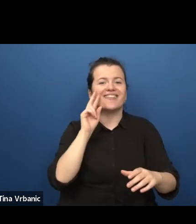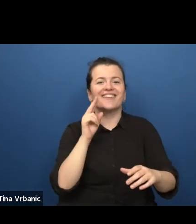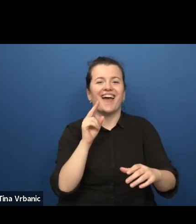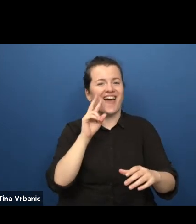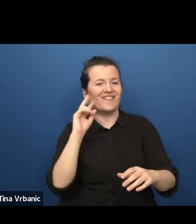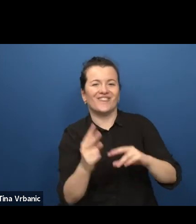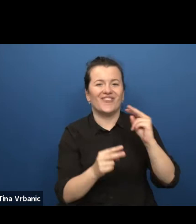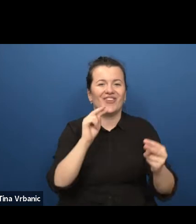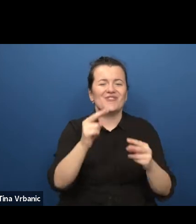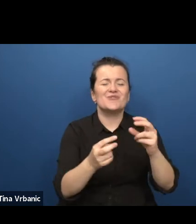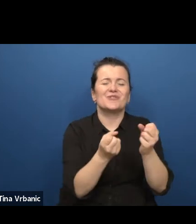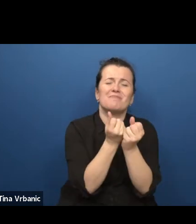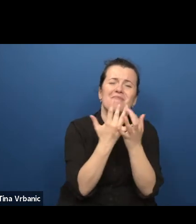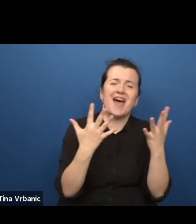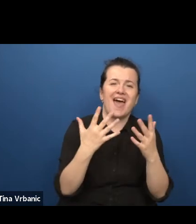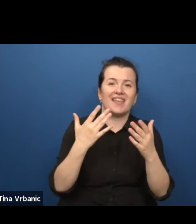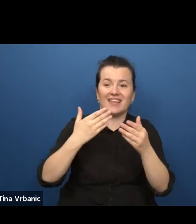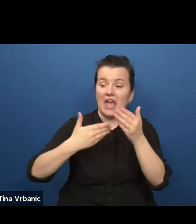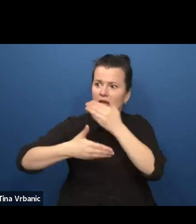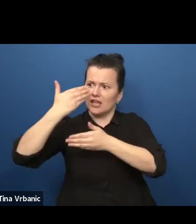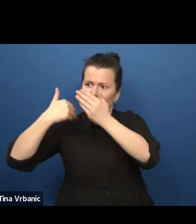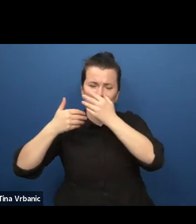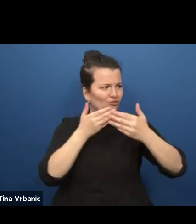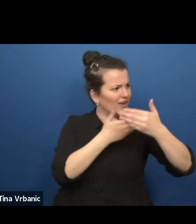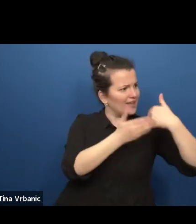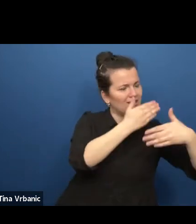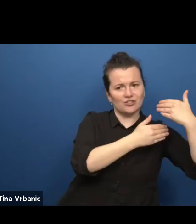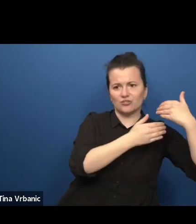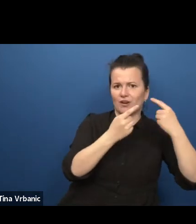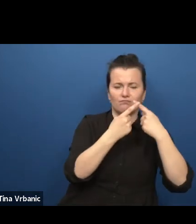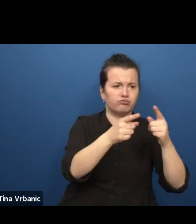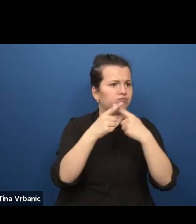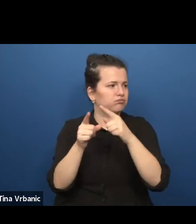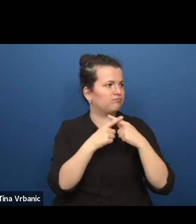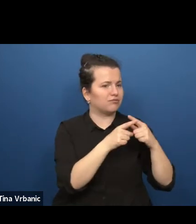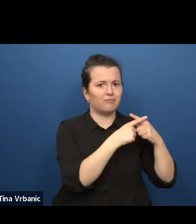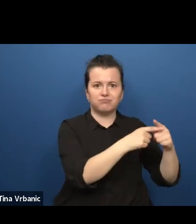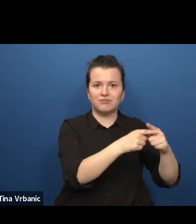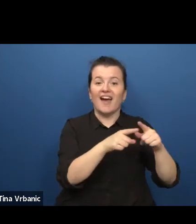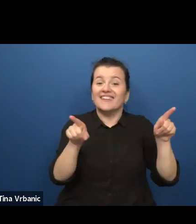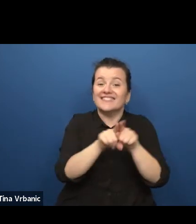that make what Europe is today. As a theatre maker,